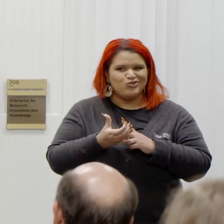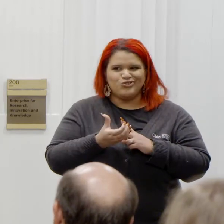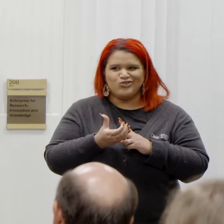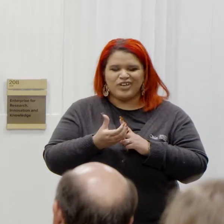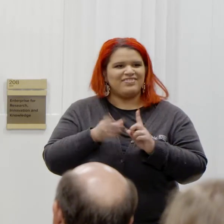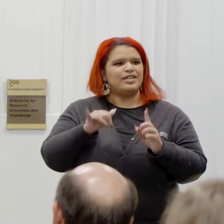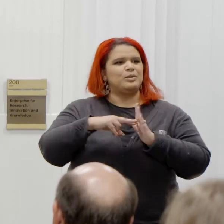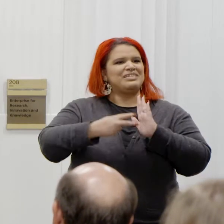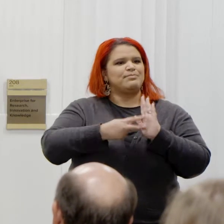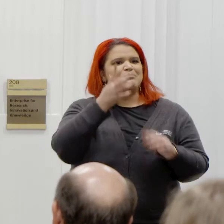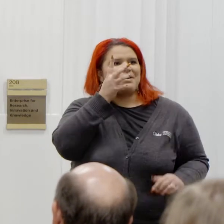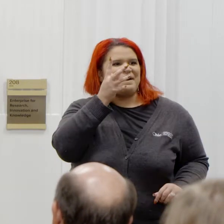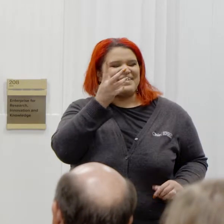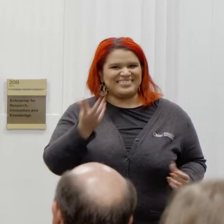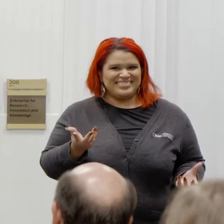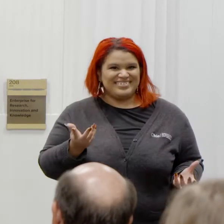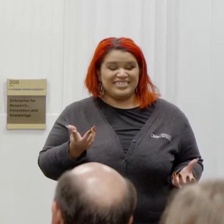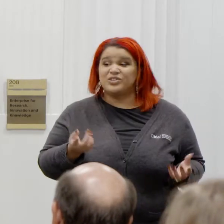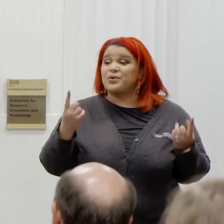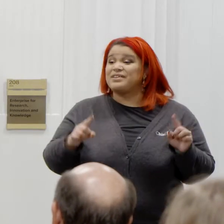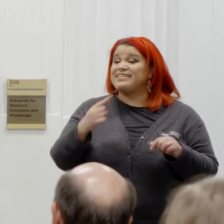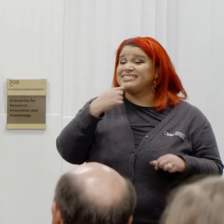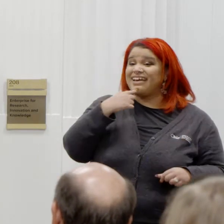Inclusive hiring, Ohio State leads the way.